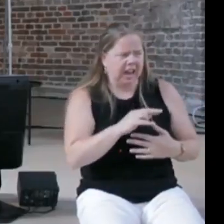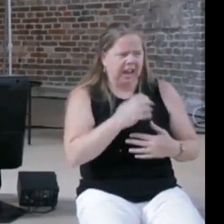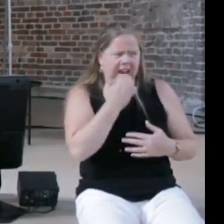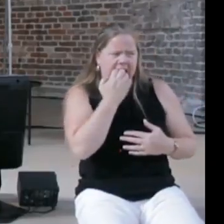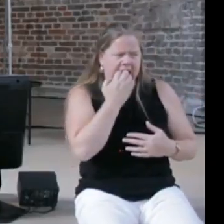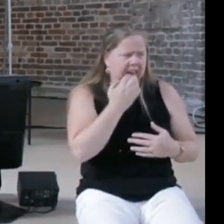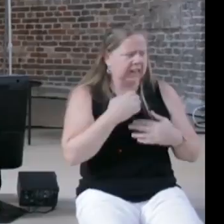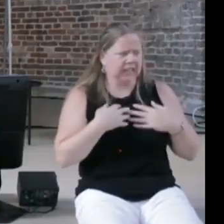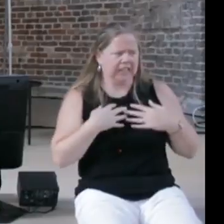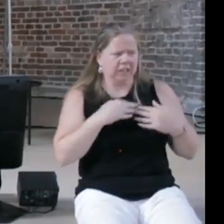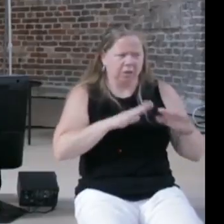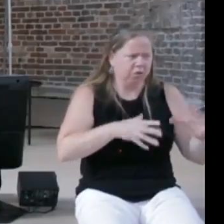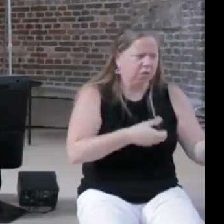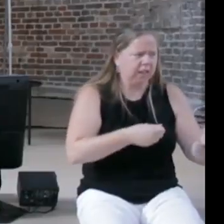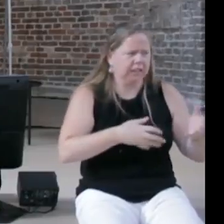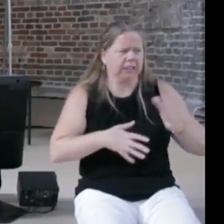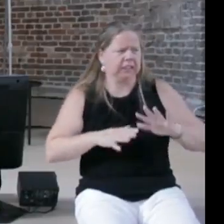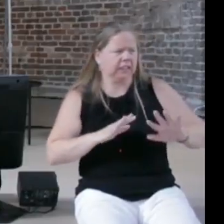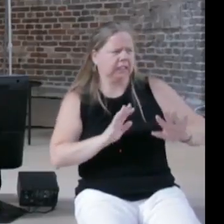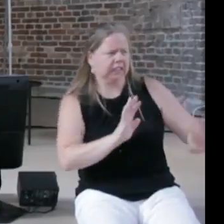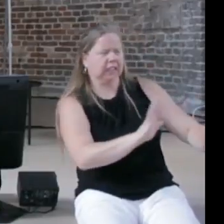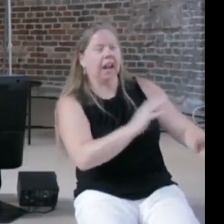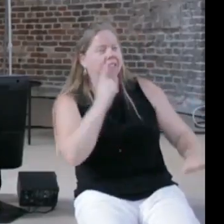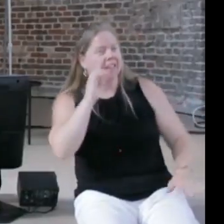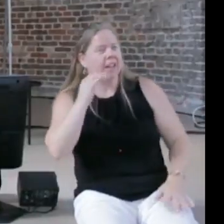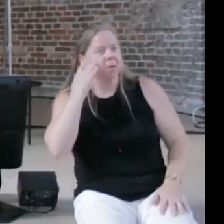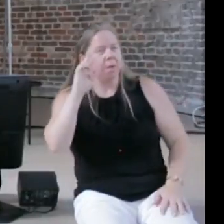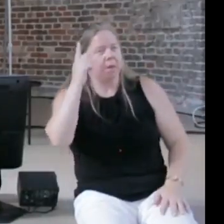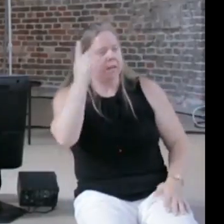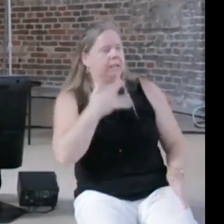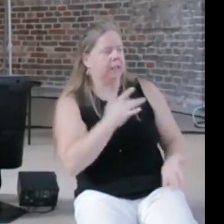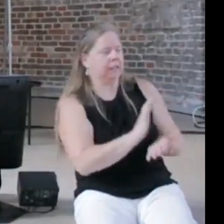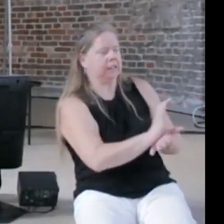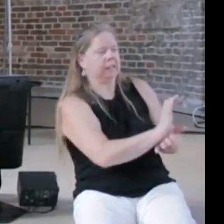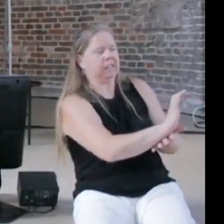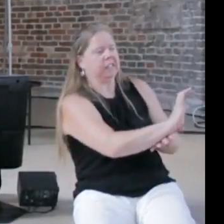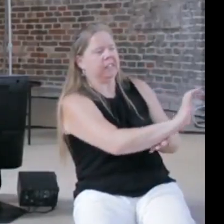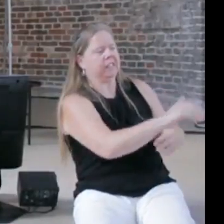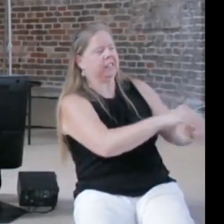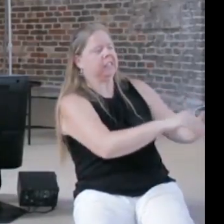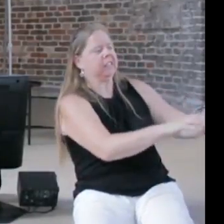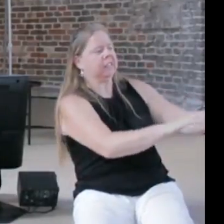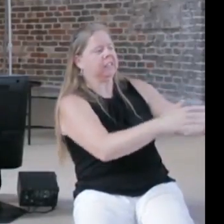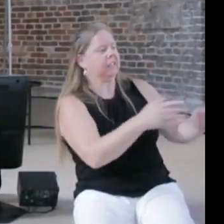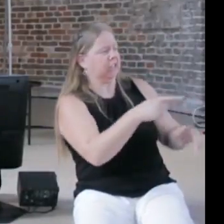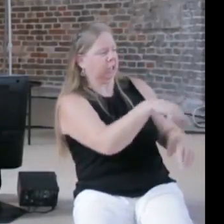reasons why politicians have a tendency to push the topic away to the companies, Mark